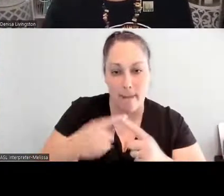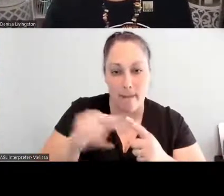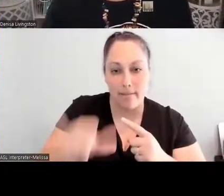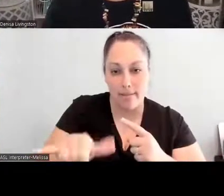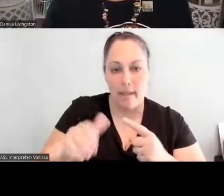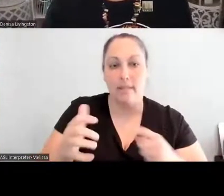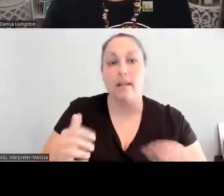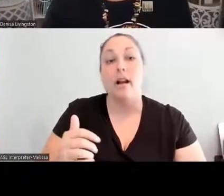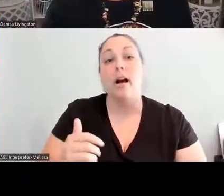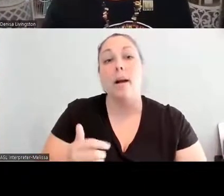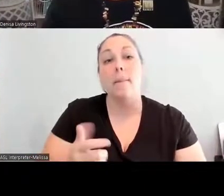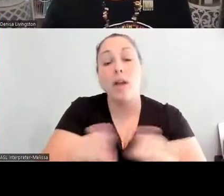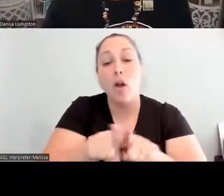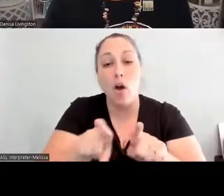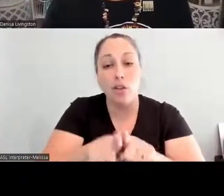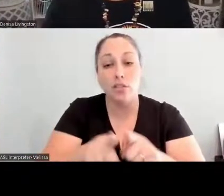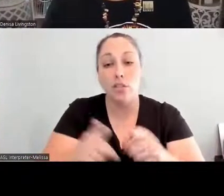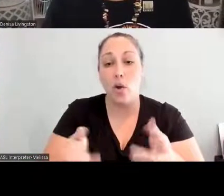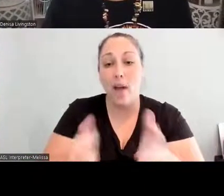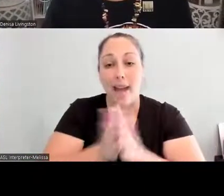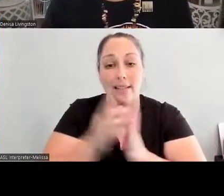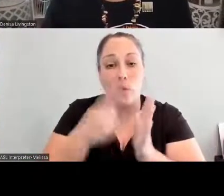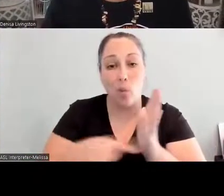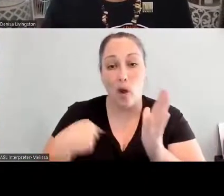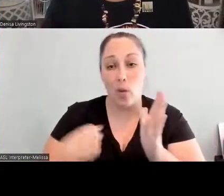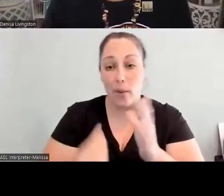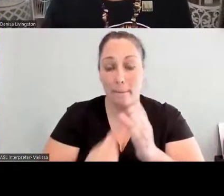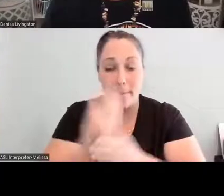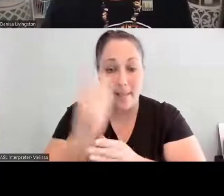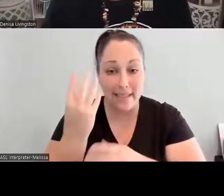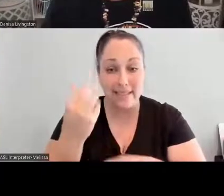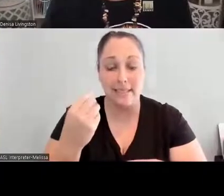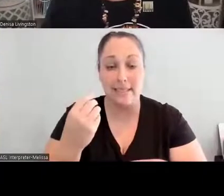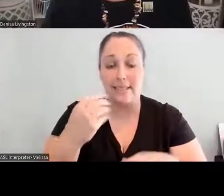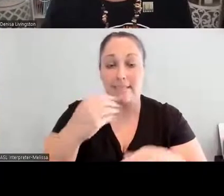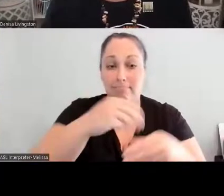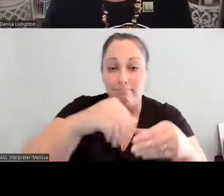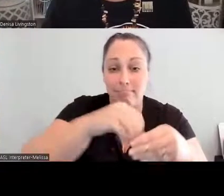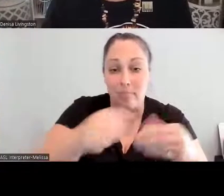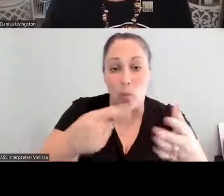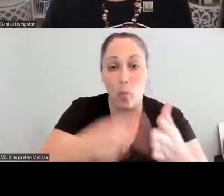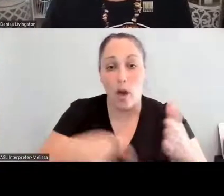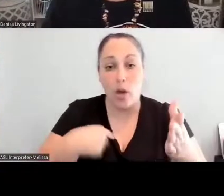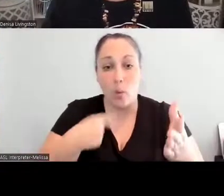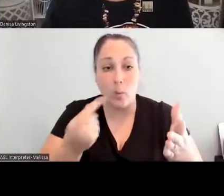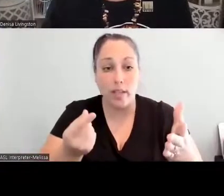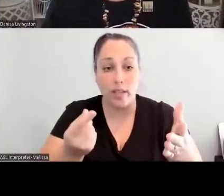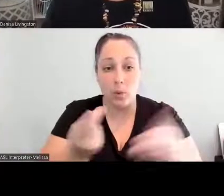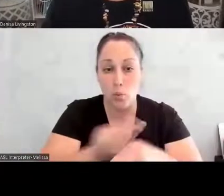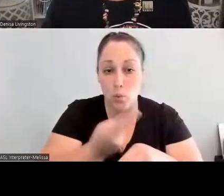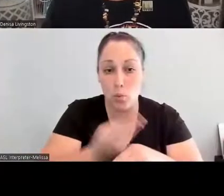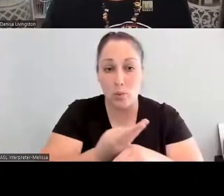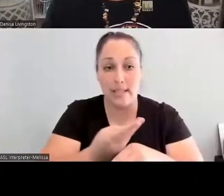know, what are we planting, what are we putting on our palates, how are we reprogramming our palate and our tongues to be